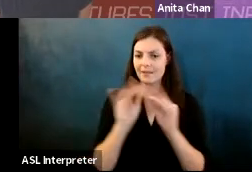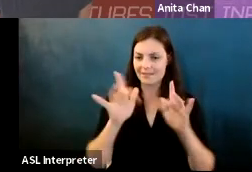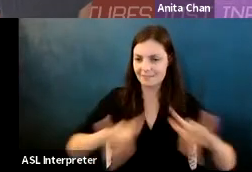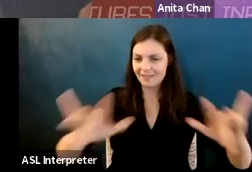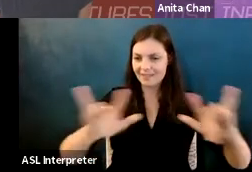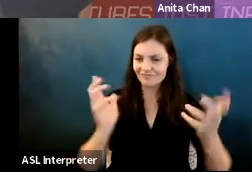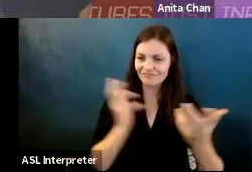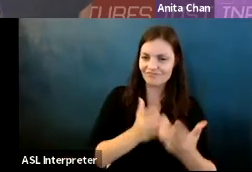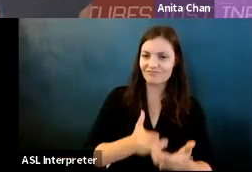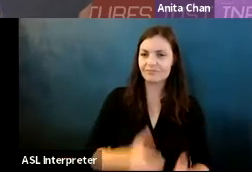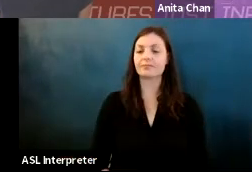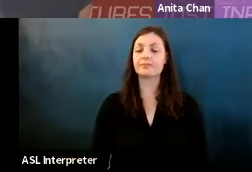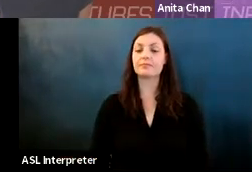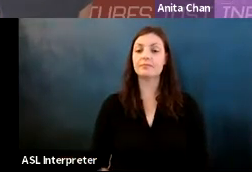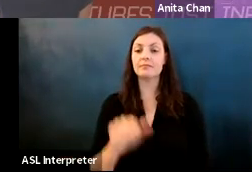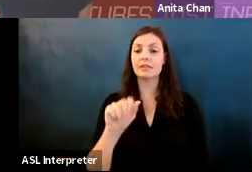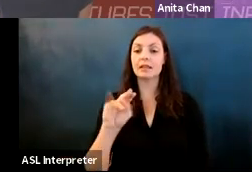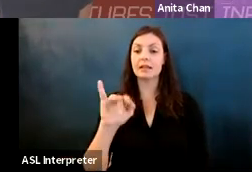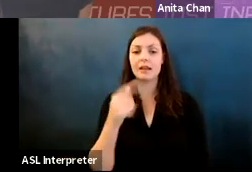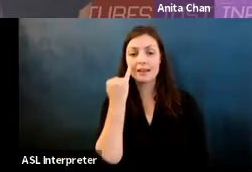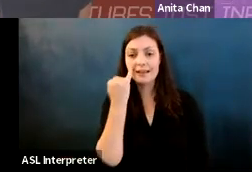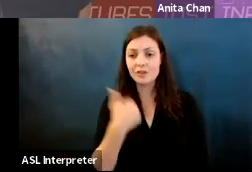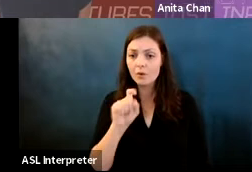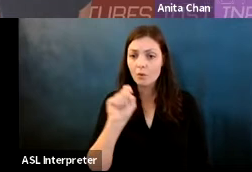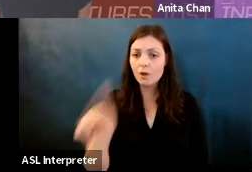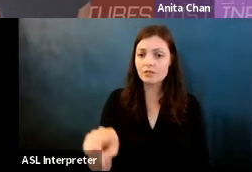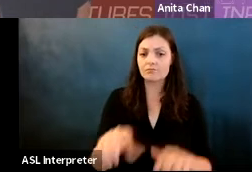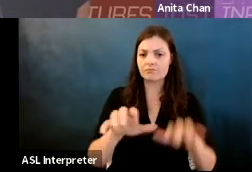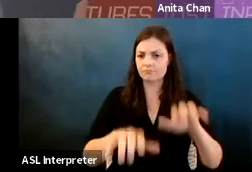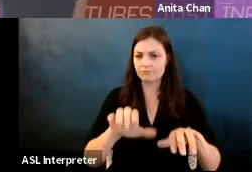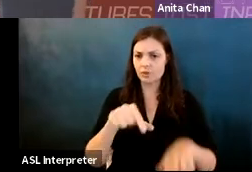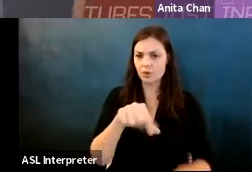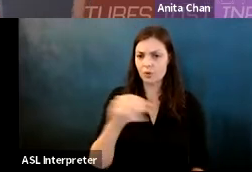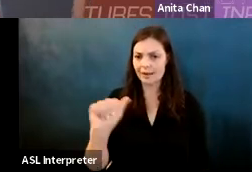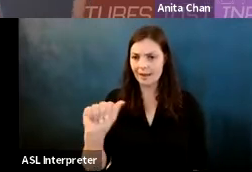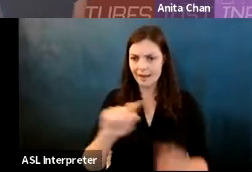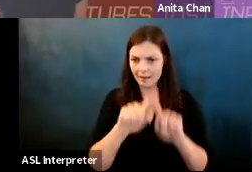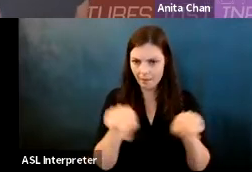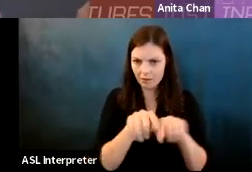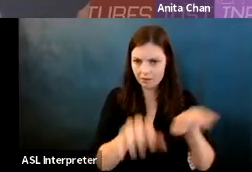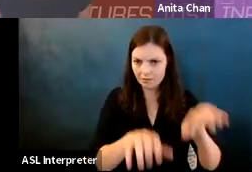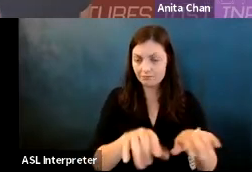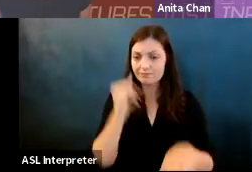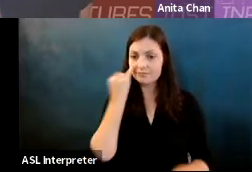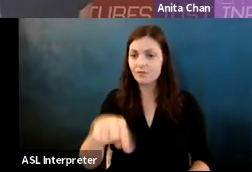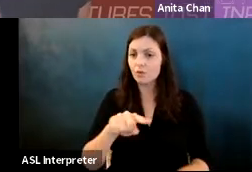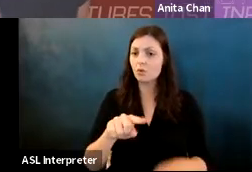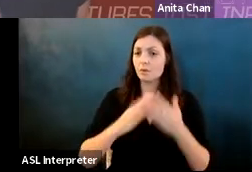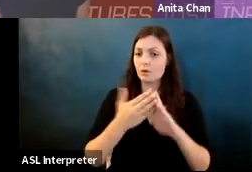Anita Chan: that's question use the Q amp a box for our live audiences and the siebel Center for design in the high school 126 or the CS hdi lab.